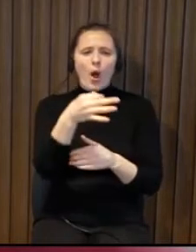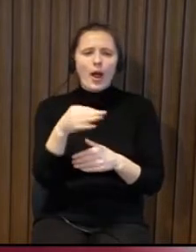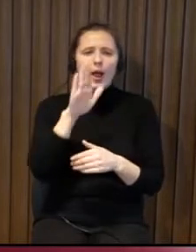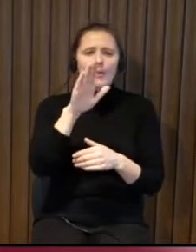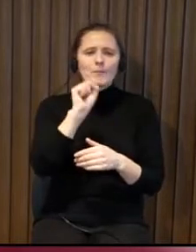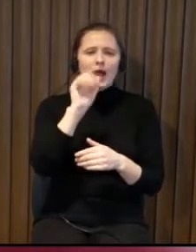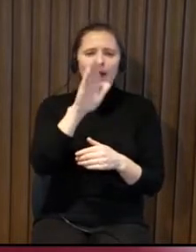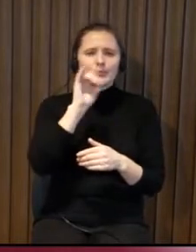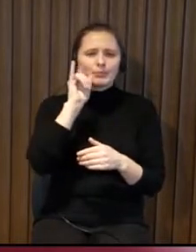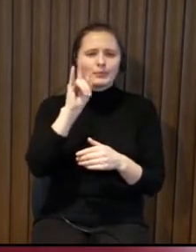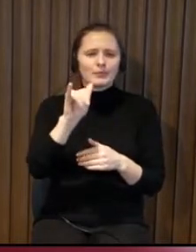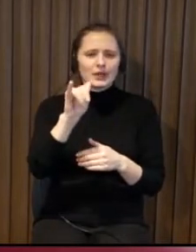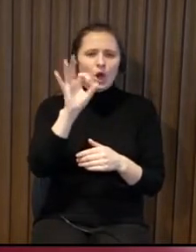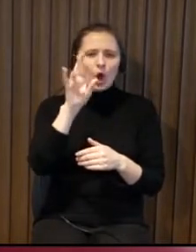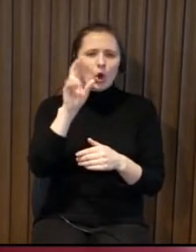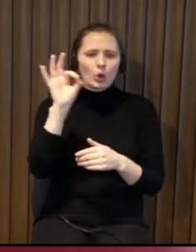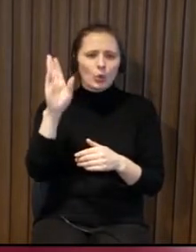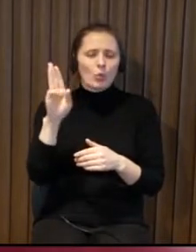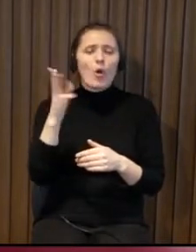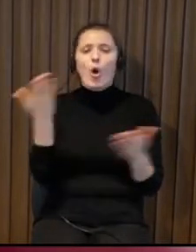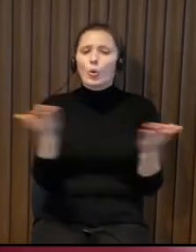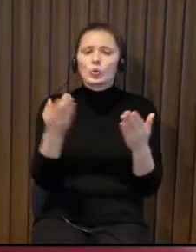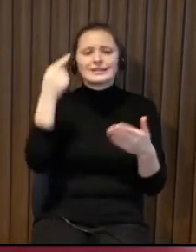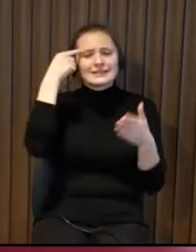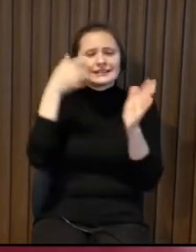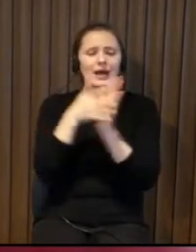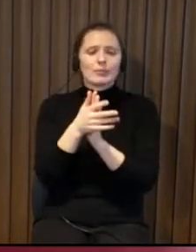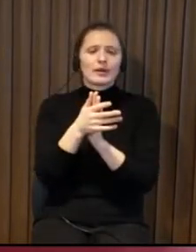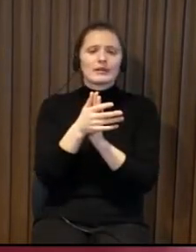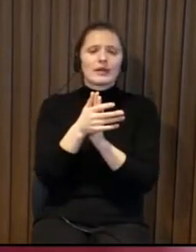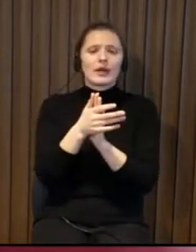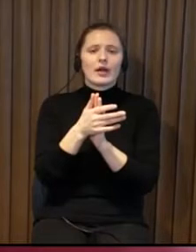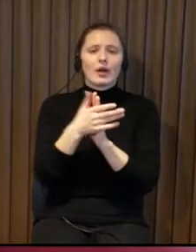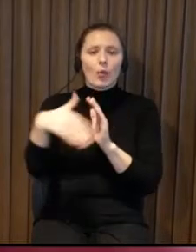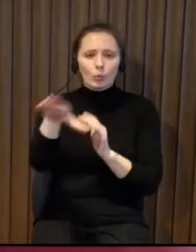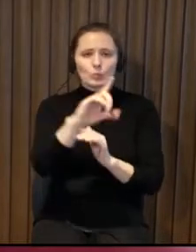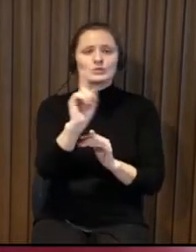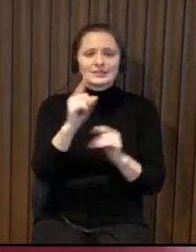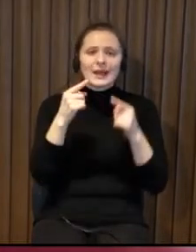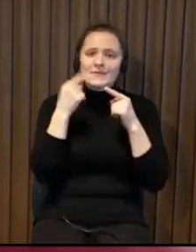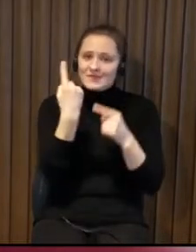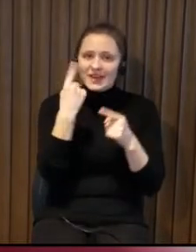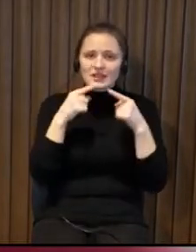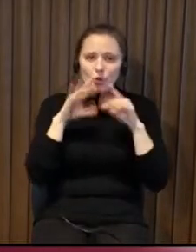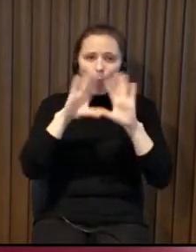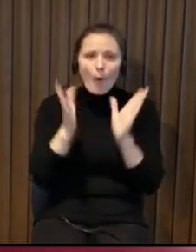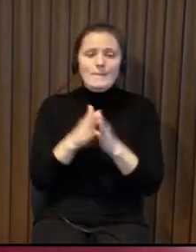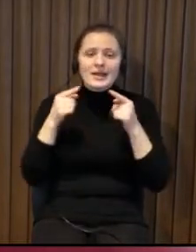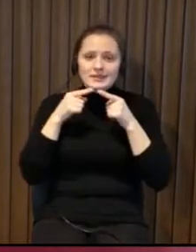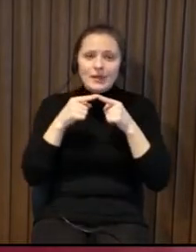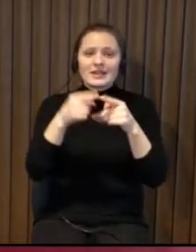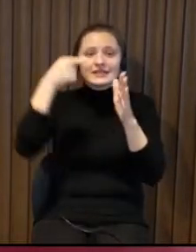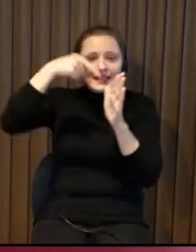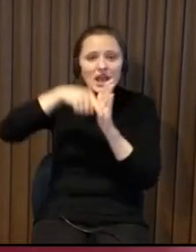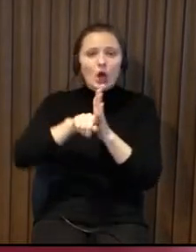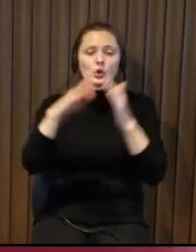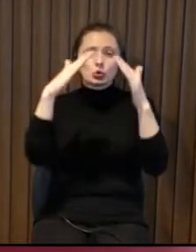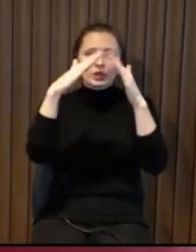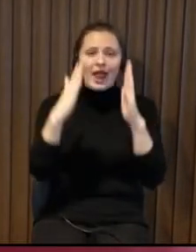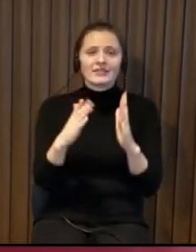worked together with the organization for babies where both of us we understood that we share the